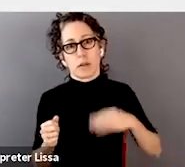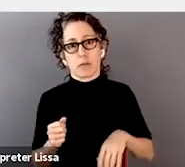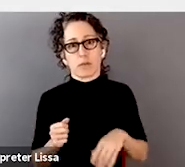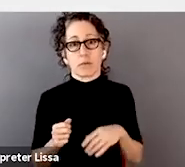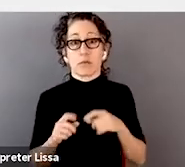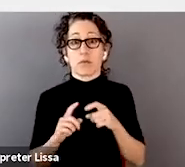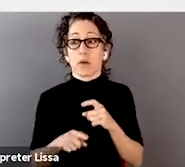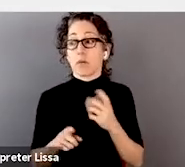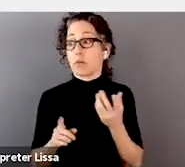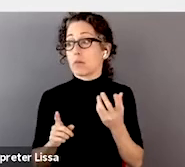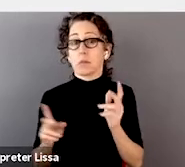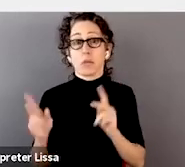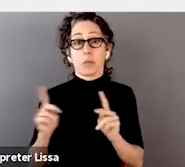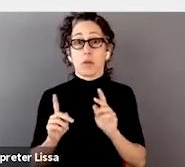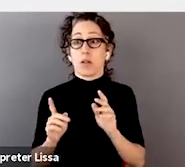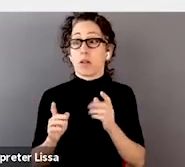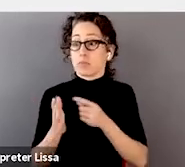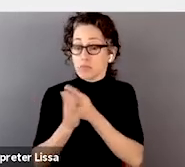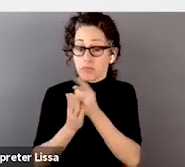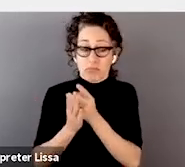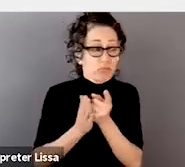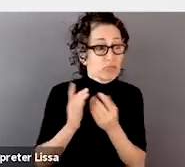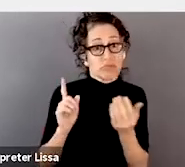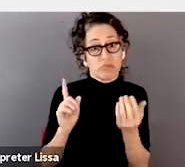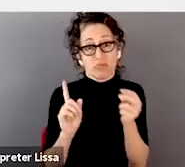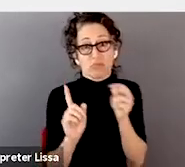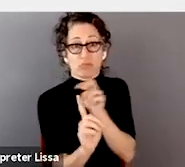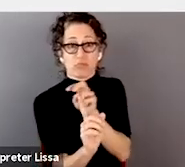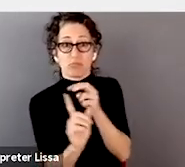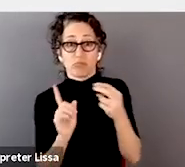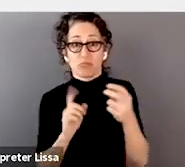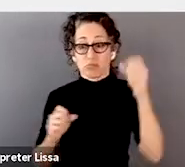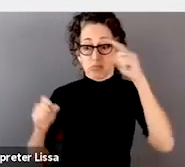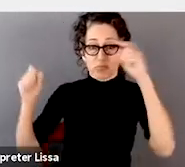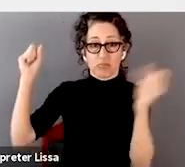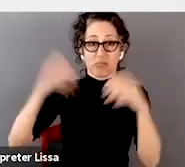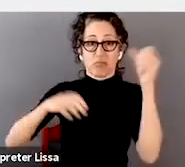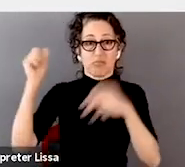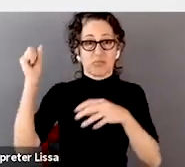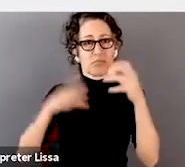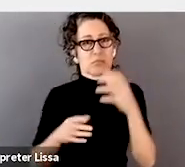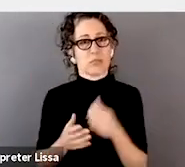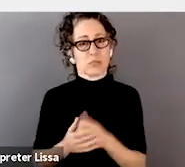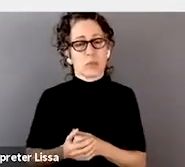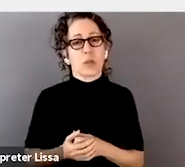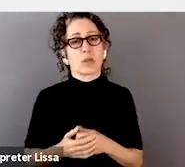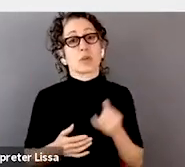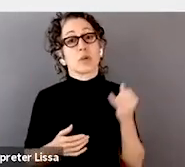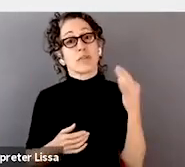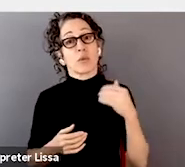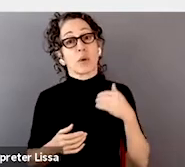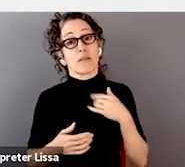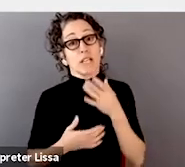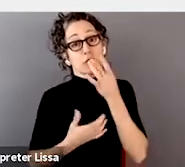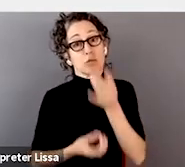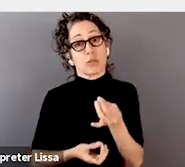different expertise and different capabilities. So if you have an interest, there is absolutely a place for you,